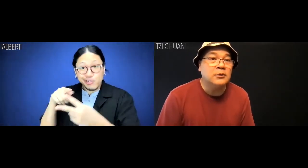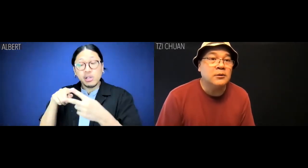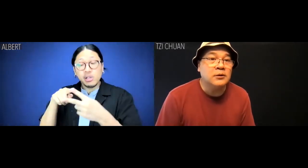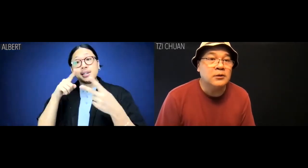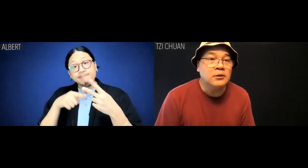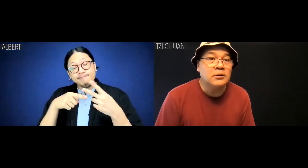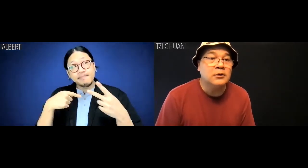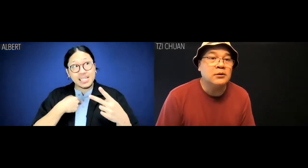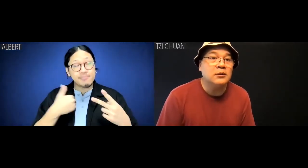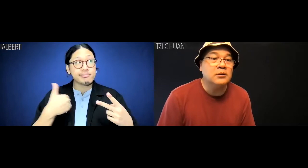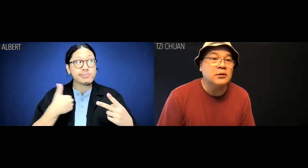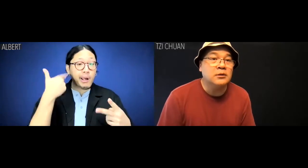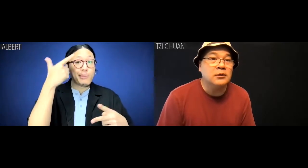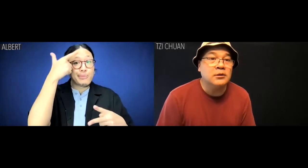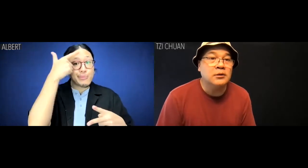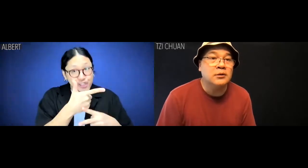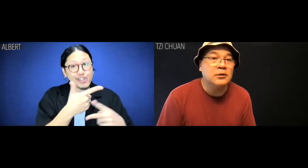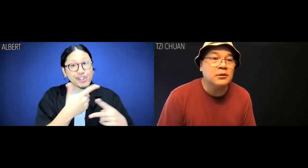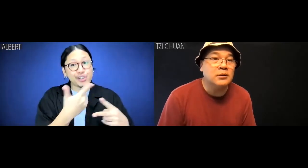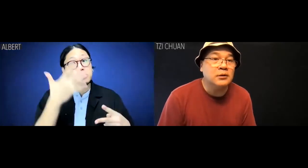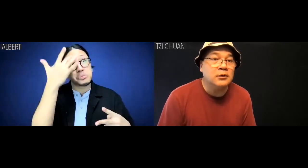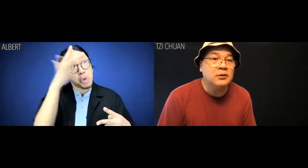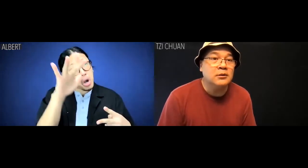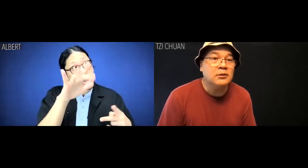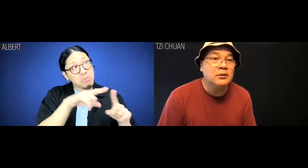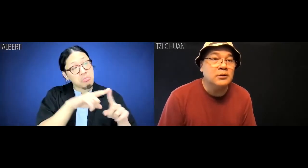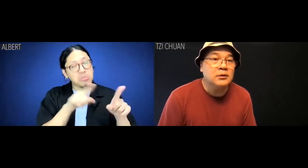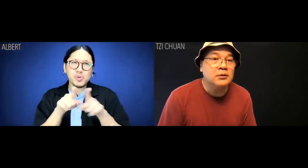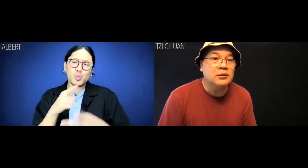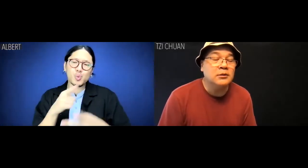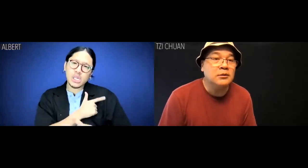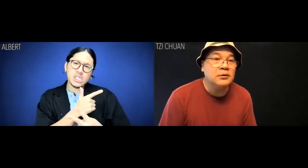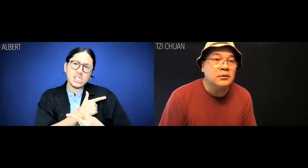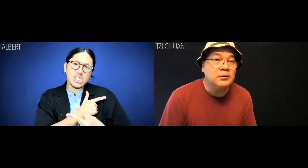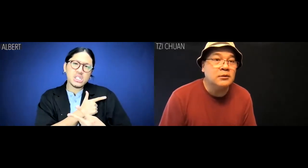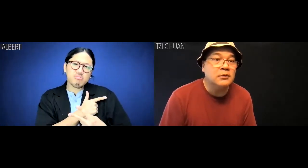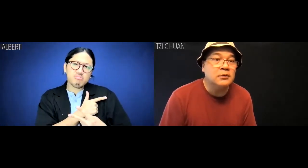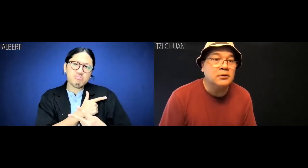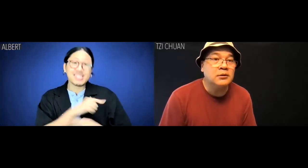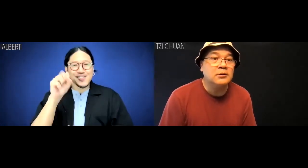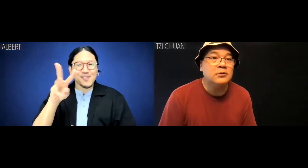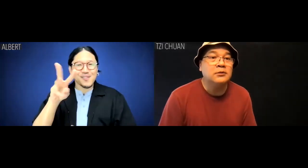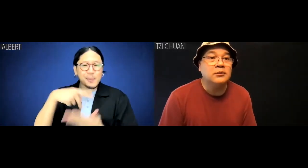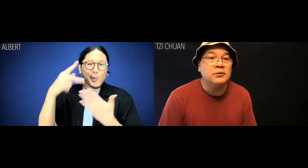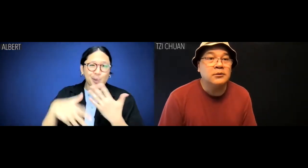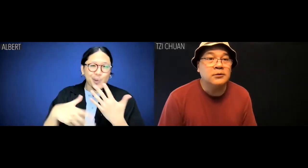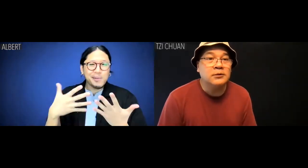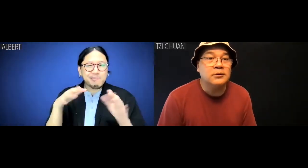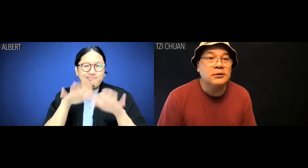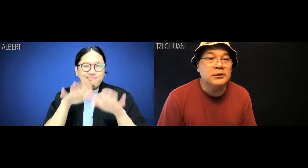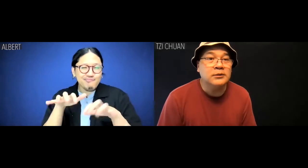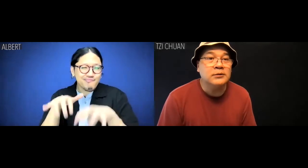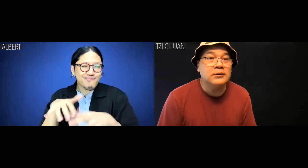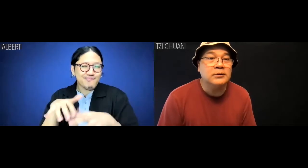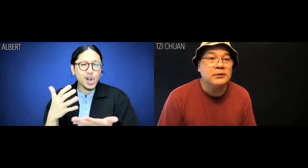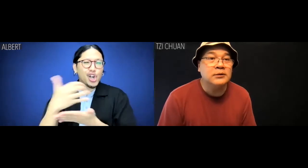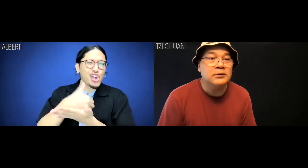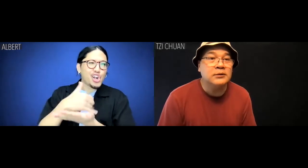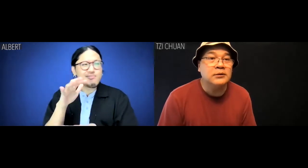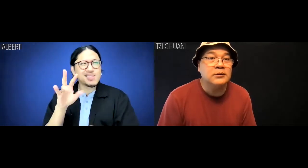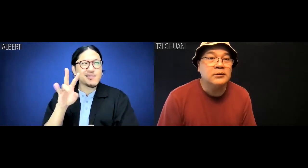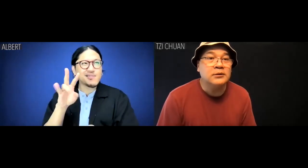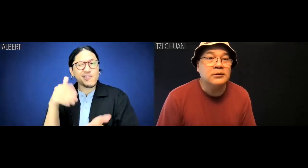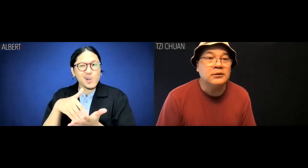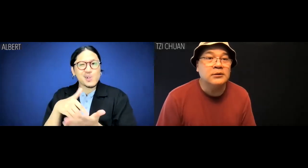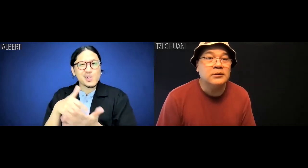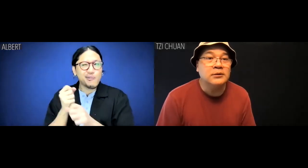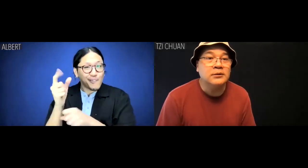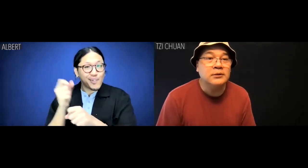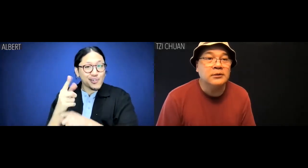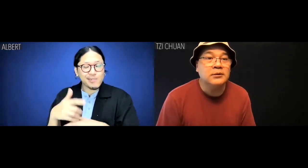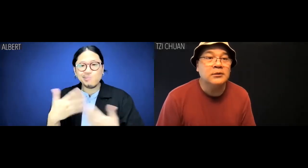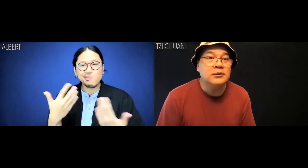one younger brother, smart but lazy software engineer who pulls in a respectable seventy thou.